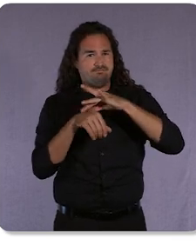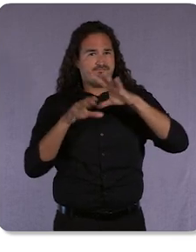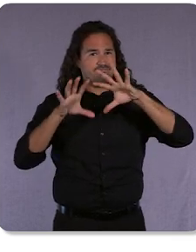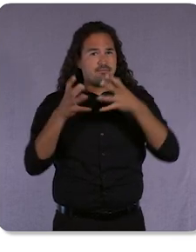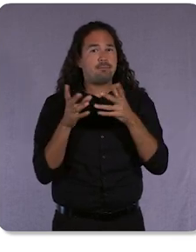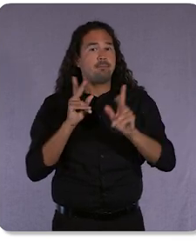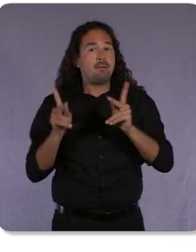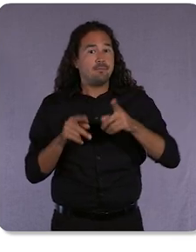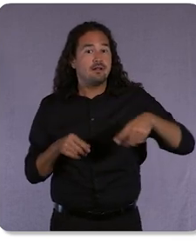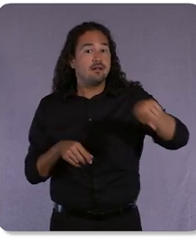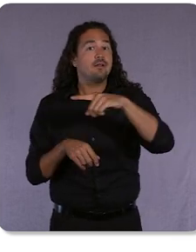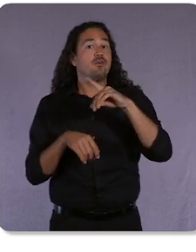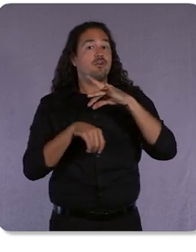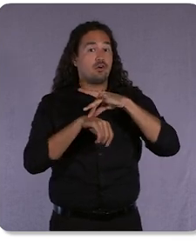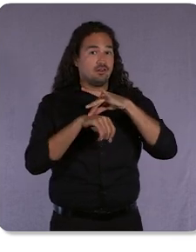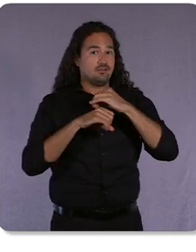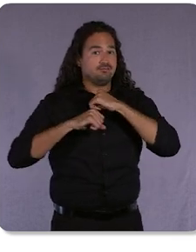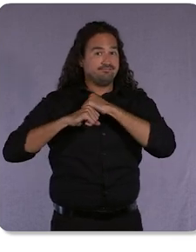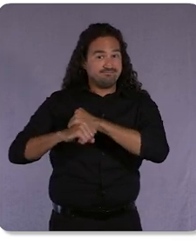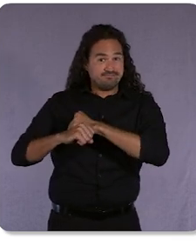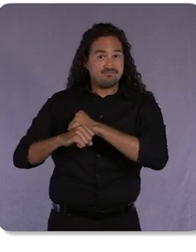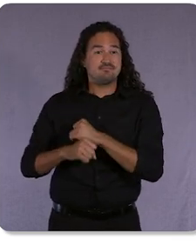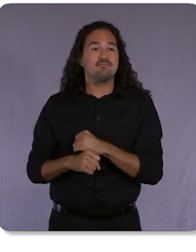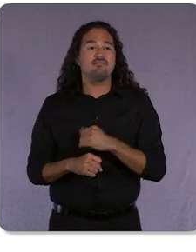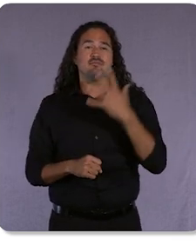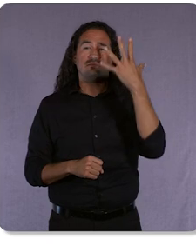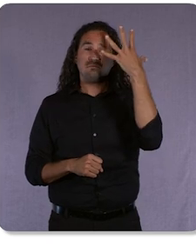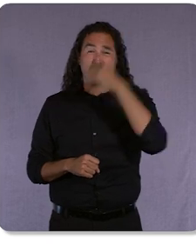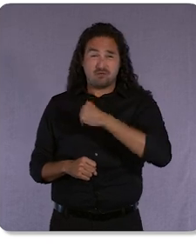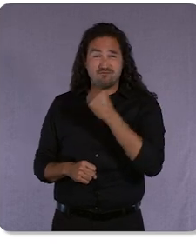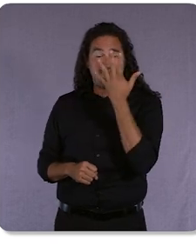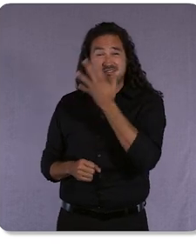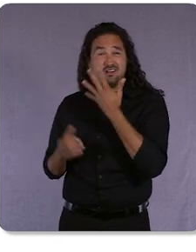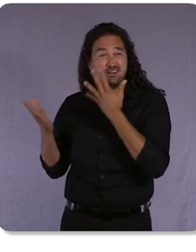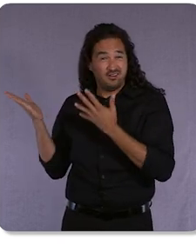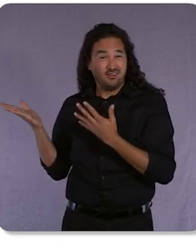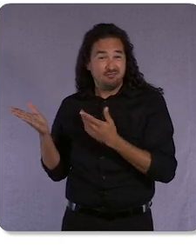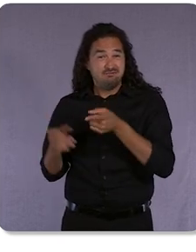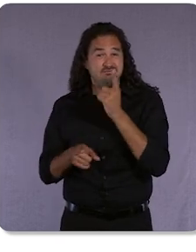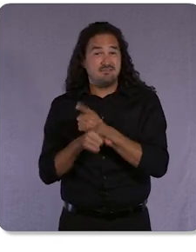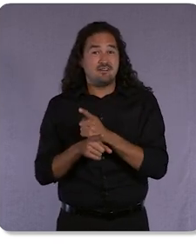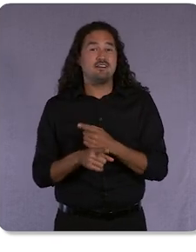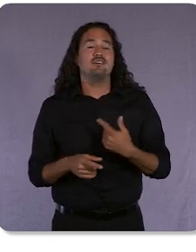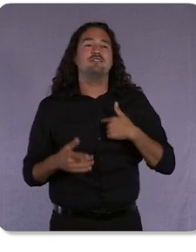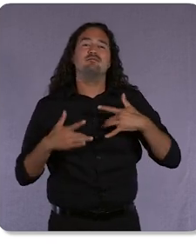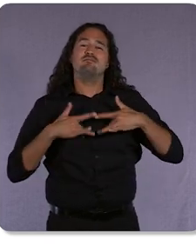Anyhow, I’m delighted you’re with us for the FIRST GML we’re hosting in-person all over the world; in